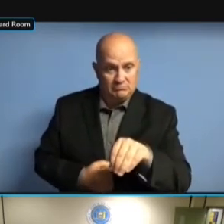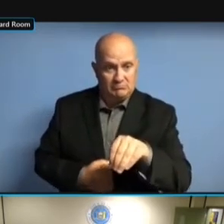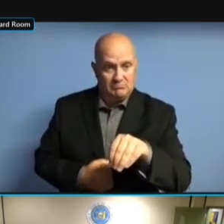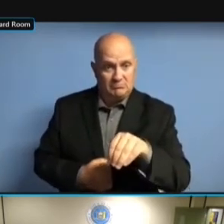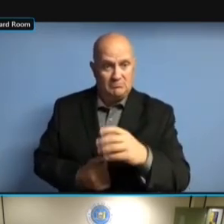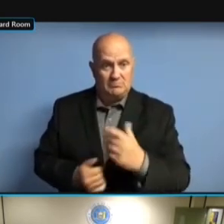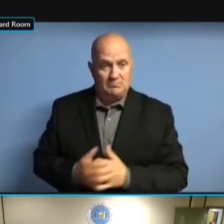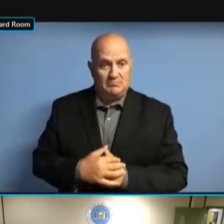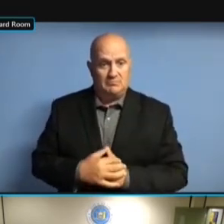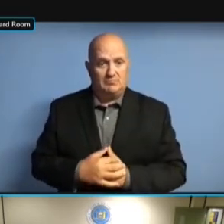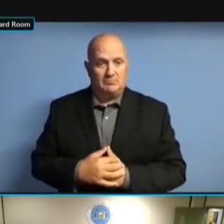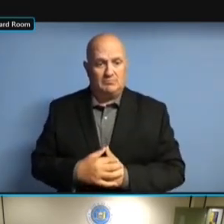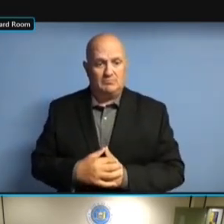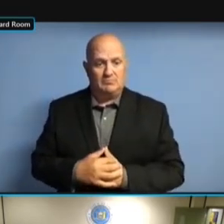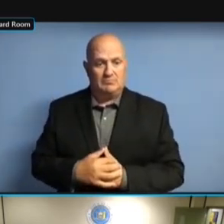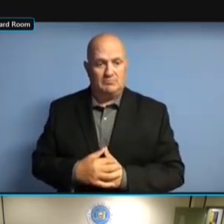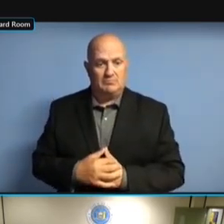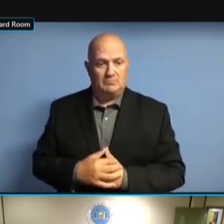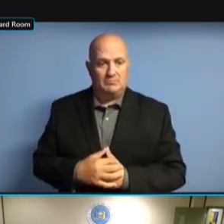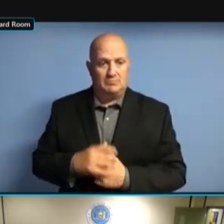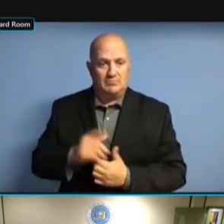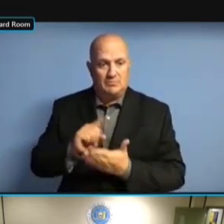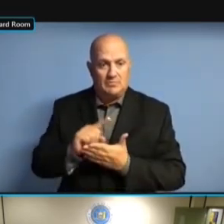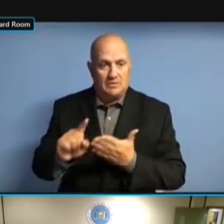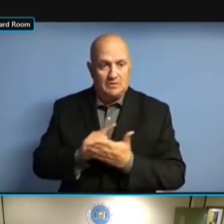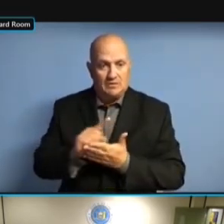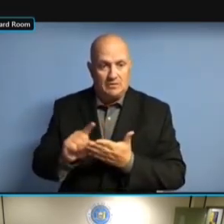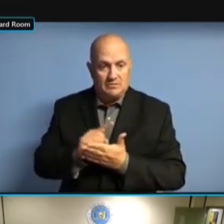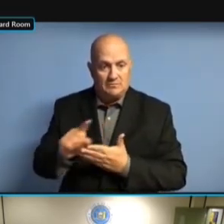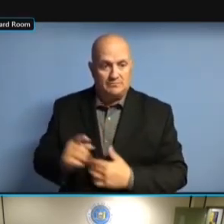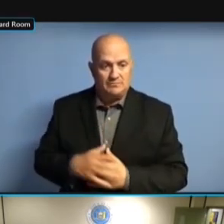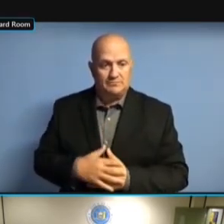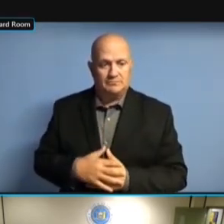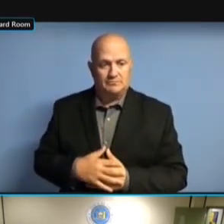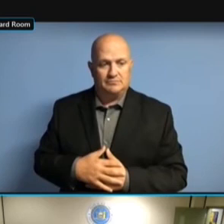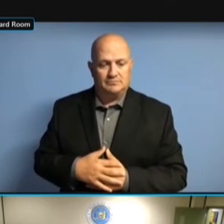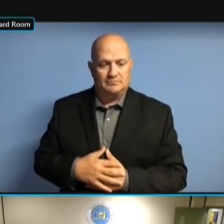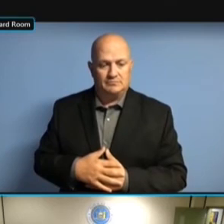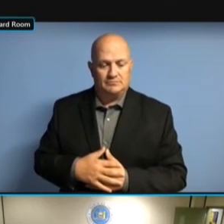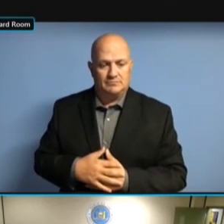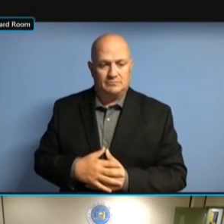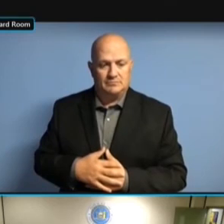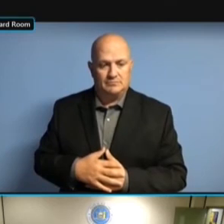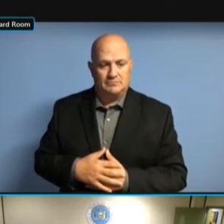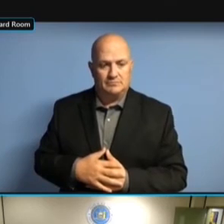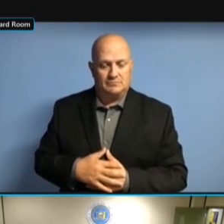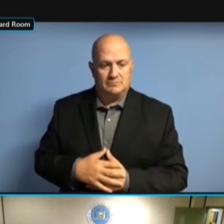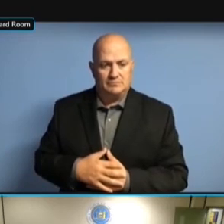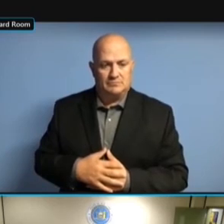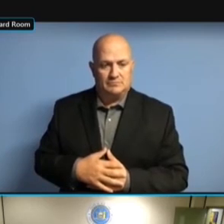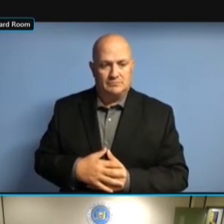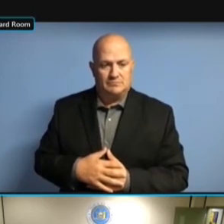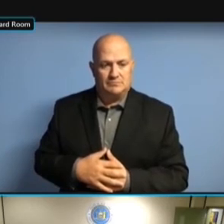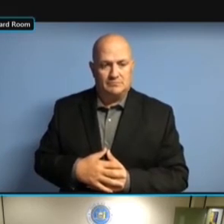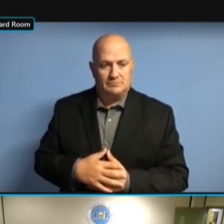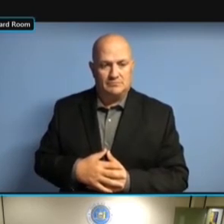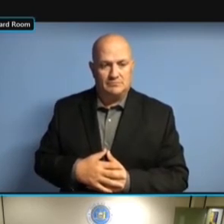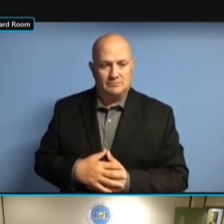THE STATE DOES HAVE A PROCESS FOR THE STATE DOES HAVE A PROCESS FOR WHAT'S THE STATE DOES HAVE A PROCESS FOR WHAT'S CALLED THE STATE DOES HAVE A PROCESS FOR WHAT'S CALLED PROJECT-BASED FOR WHAT'S CALLED PROJECT-BASED FOR WHAT'S CALLED PROJECT-BASED I.T. I.T. I.T. >> I.T. >> GOT I.T. >> GOT IT. GOT IT. GOT IT. >> GOT IT. >> THANK GOT IT. >> THANK YOU. THANK YOU. THANK YOU. >> THANK YOU. >> THEN